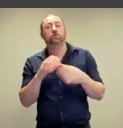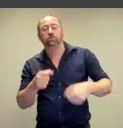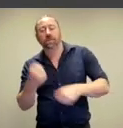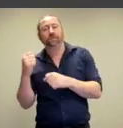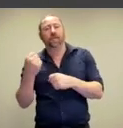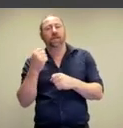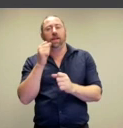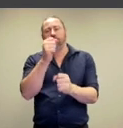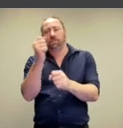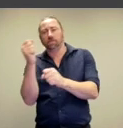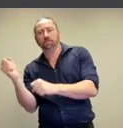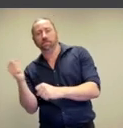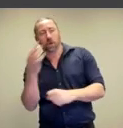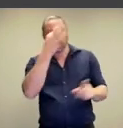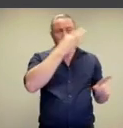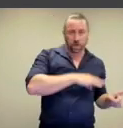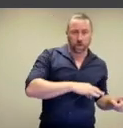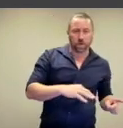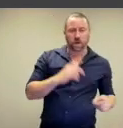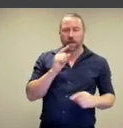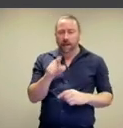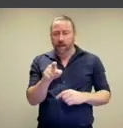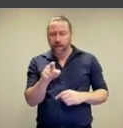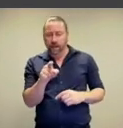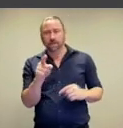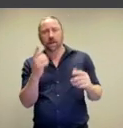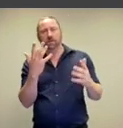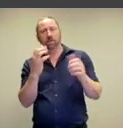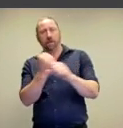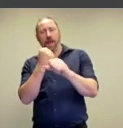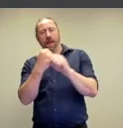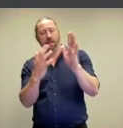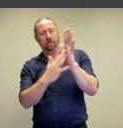that I was making there is